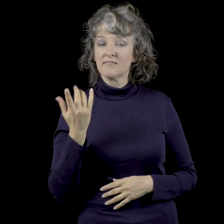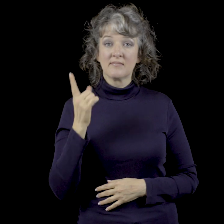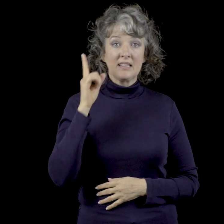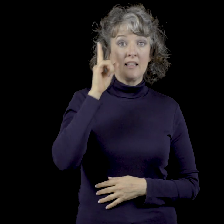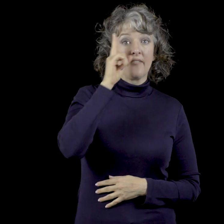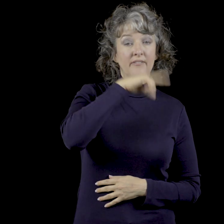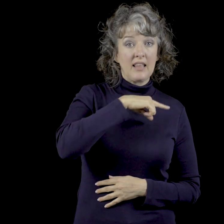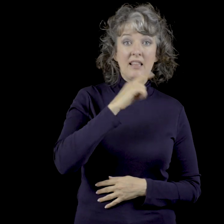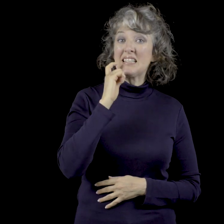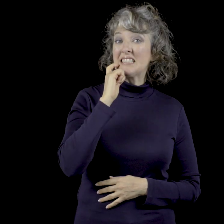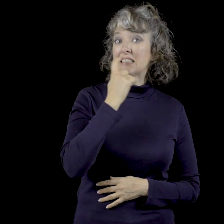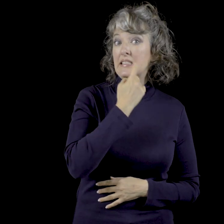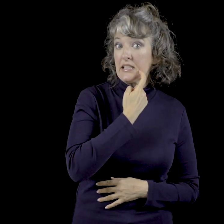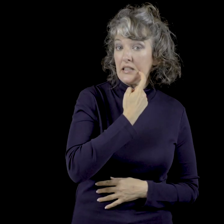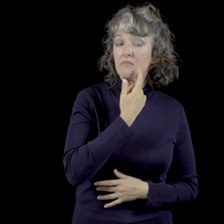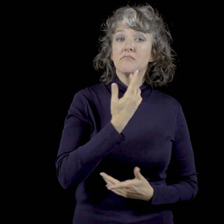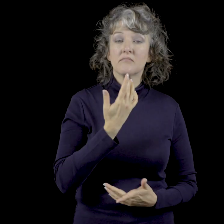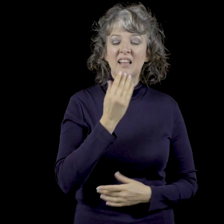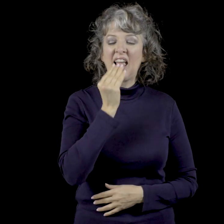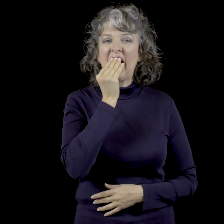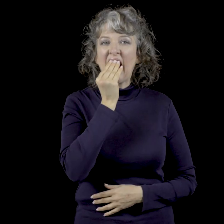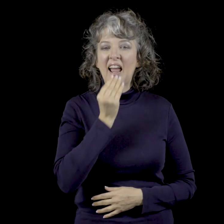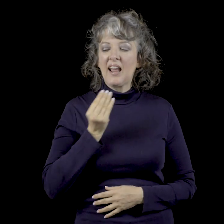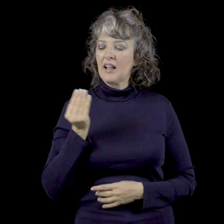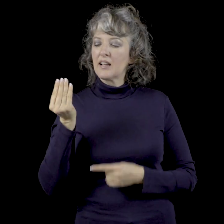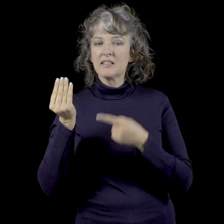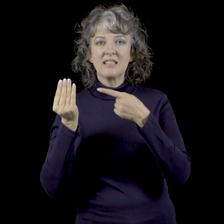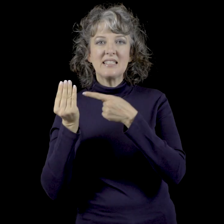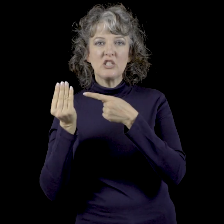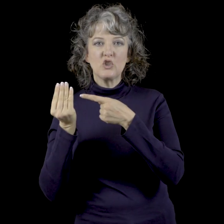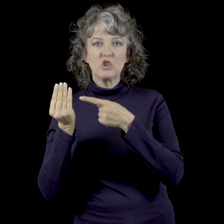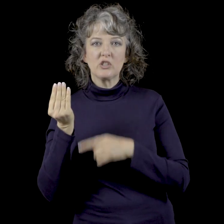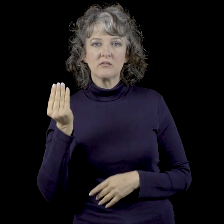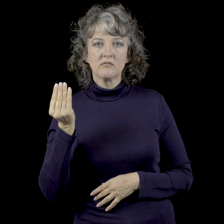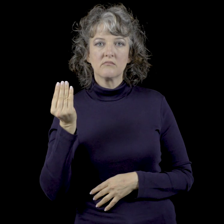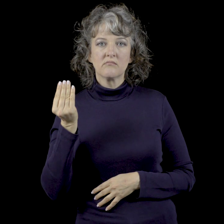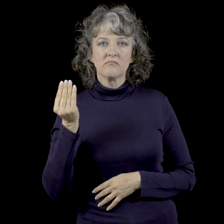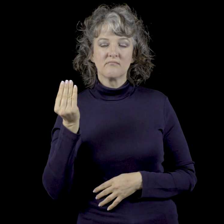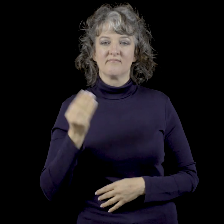Dentures